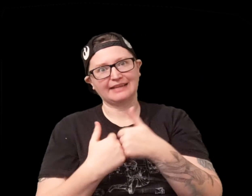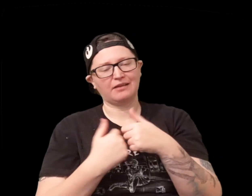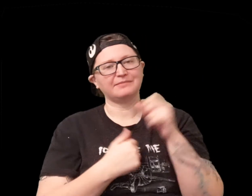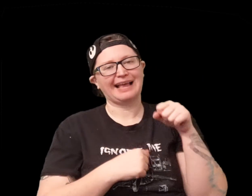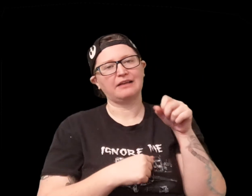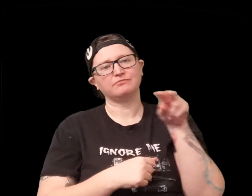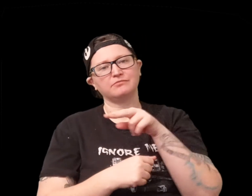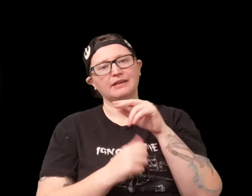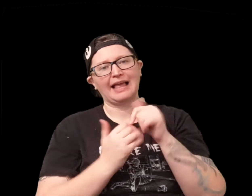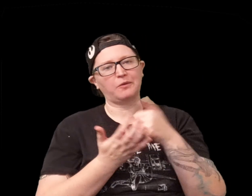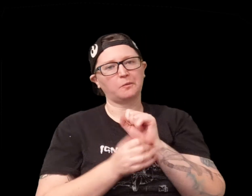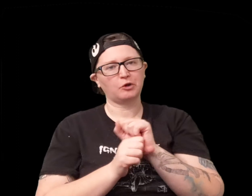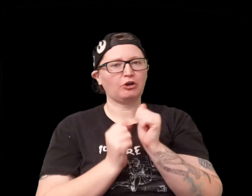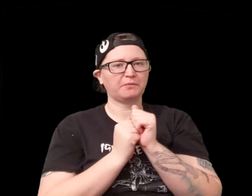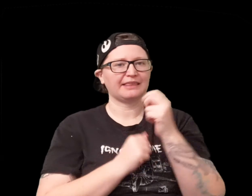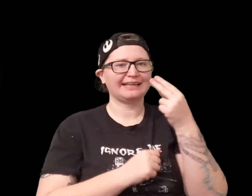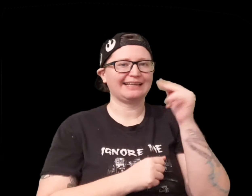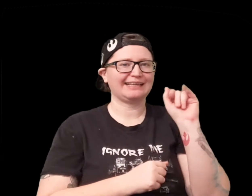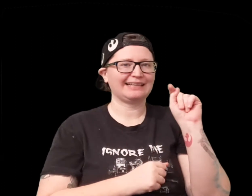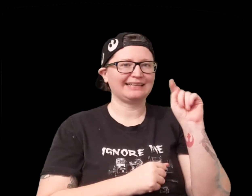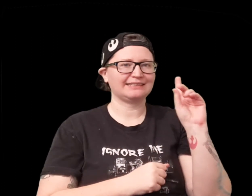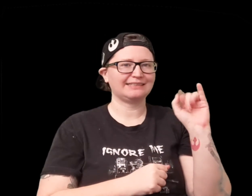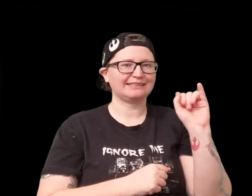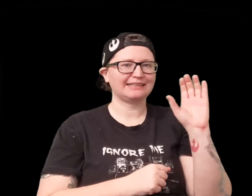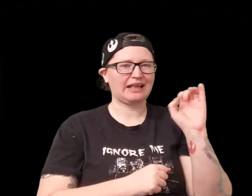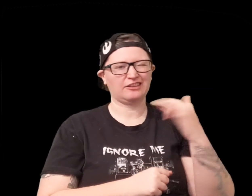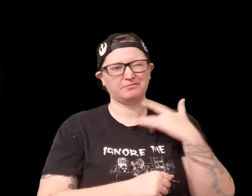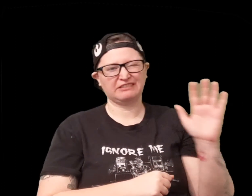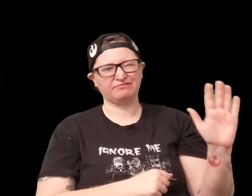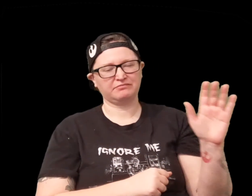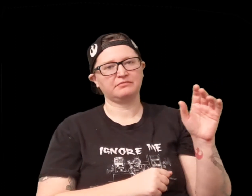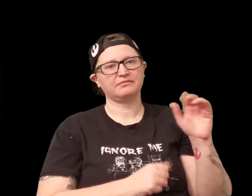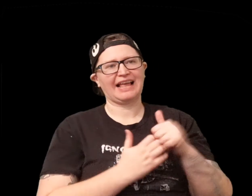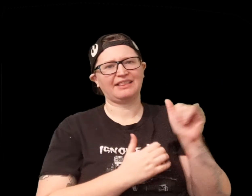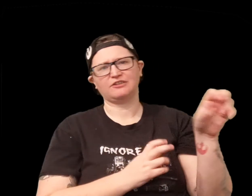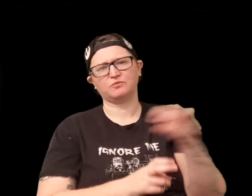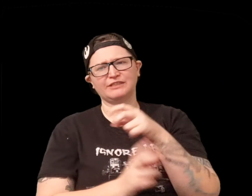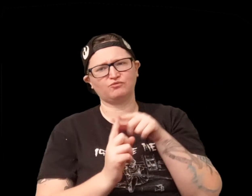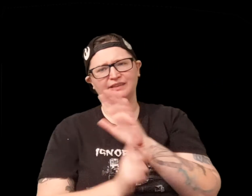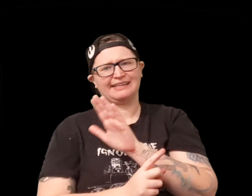apply that to this game then you could see how that works with hit die and stuff like that so